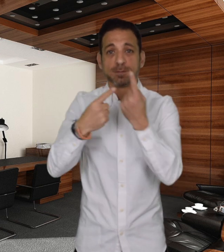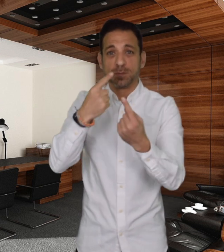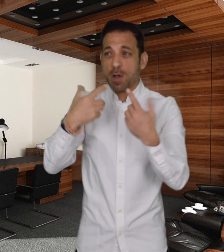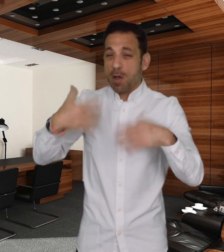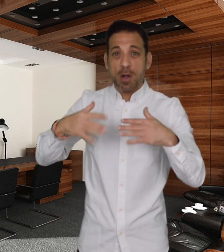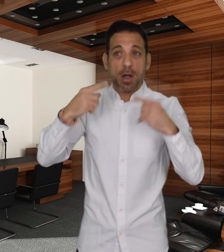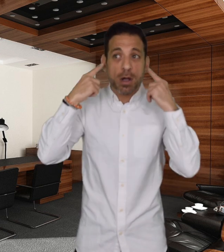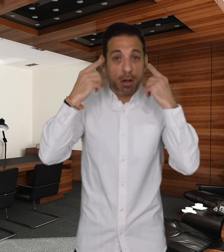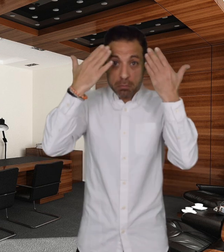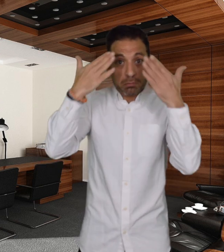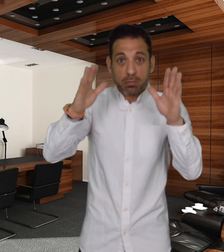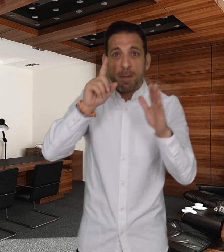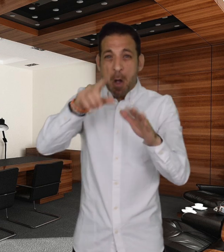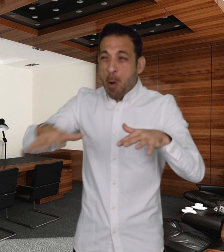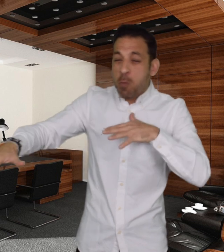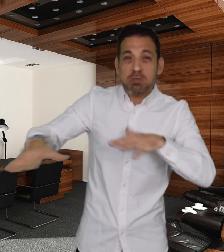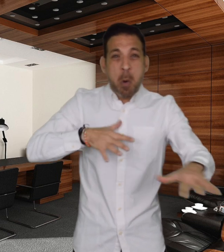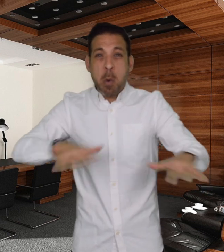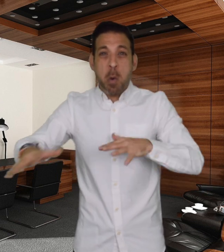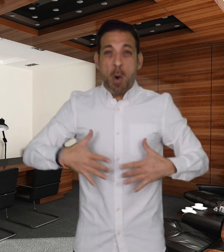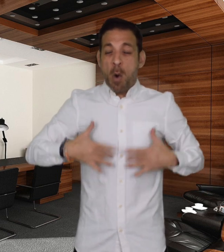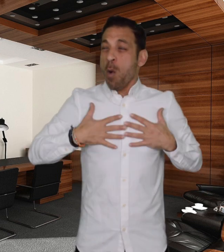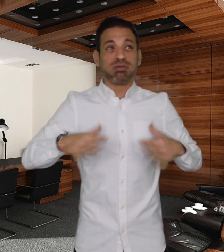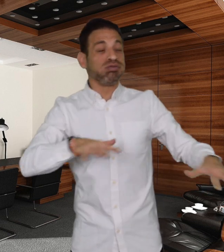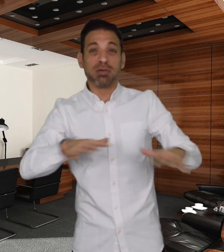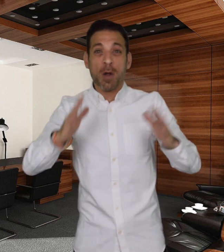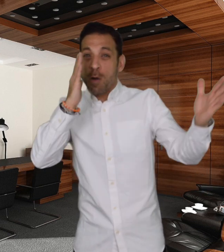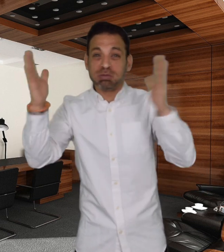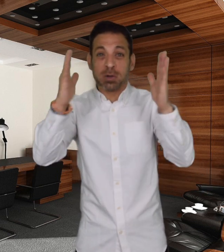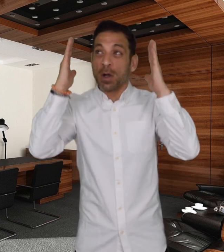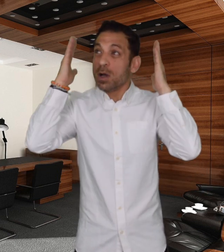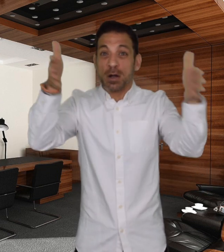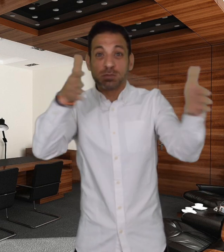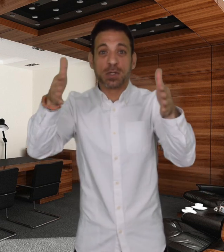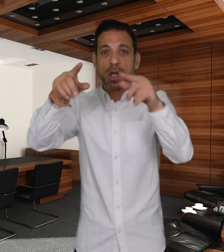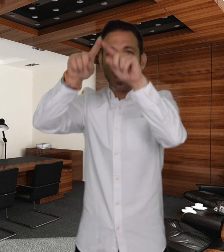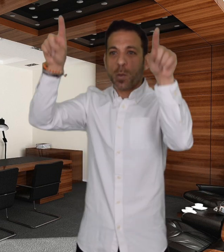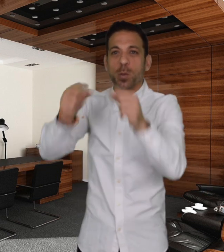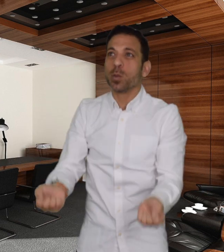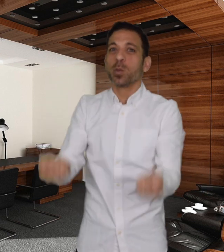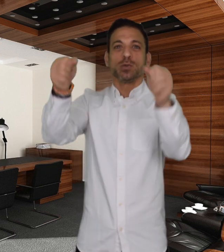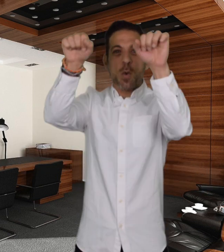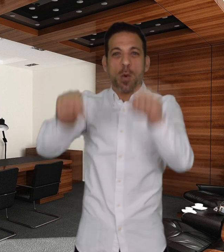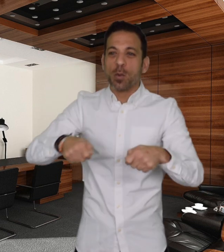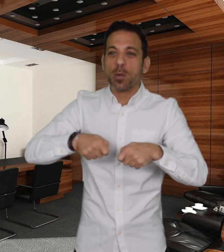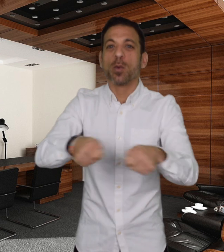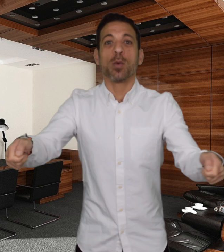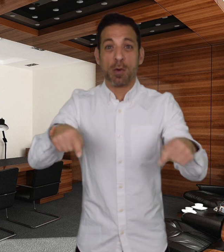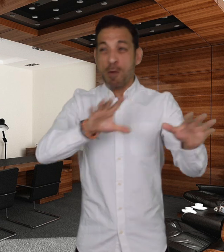in the building including the walls, windows, and the ground.